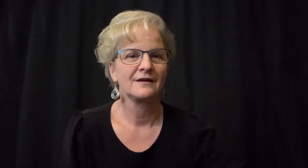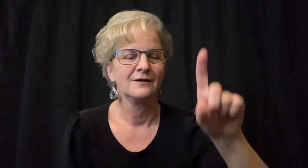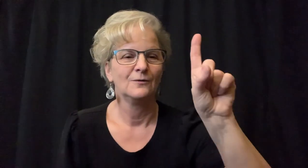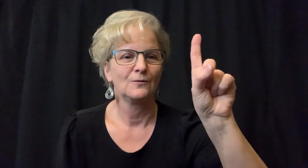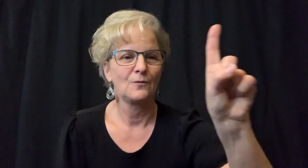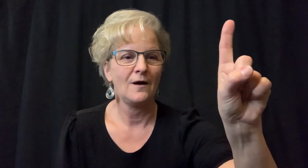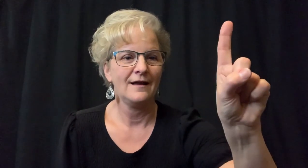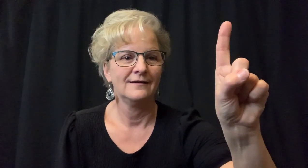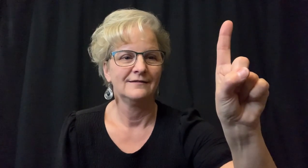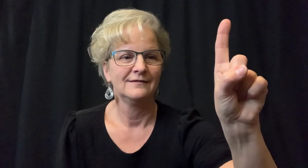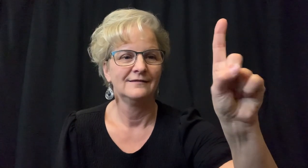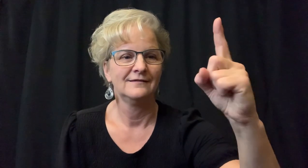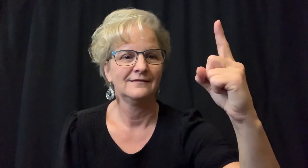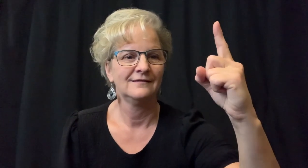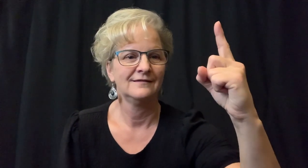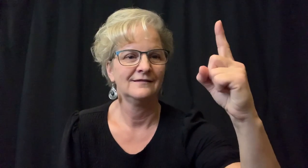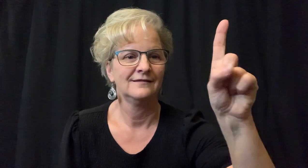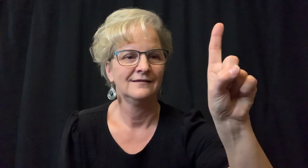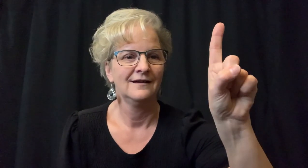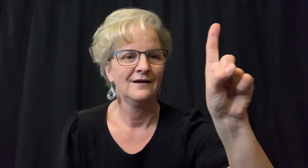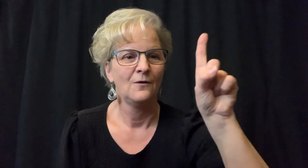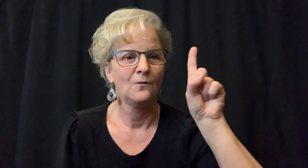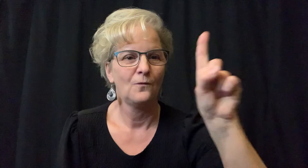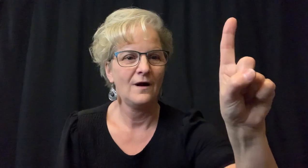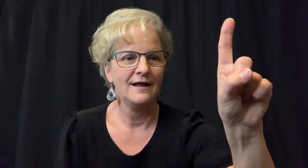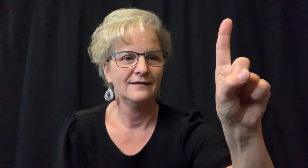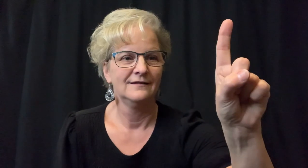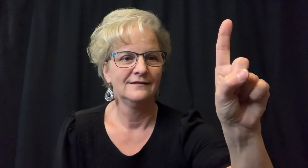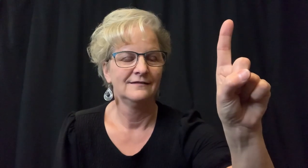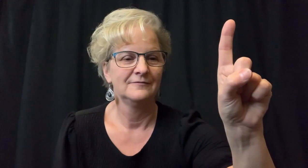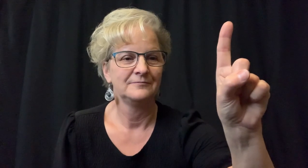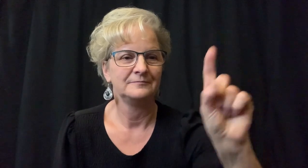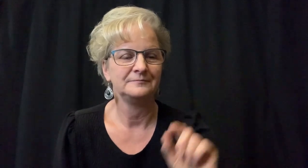Number "one (1)".